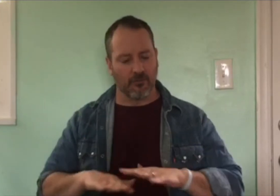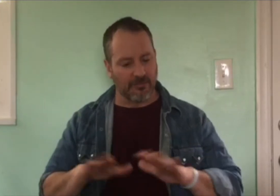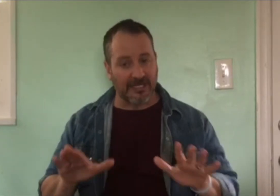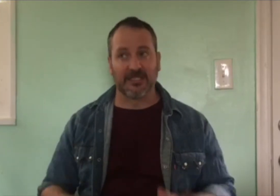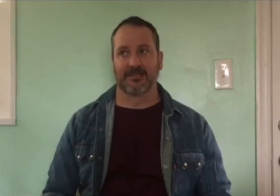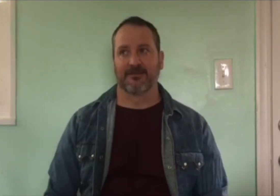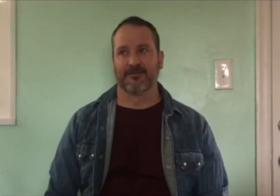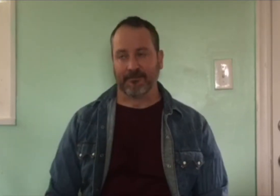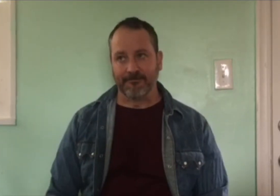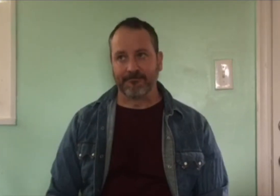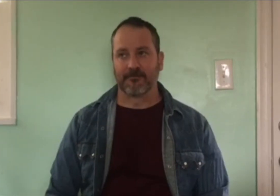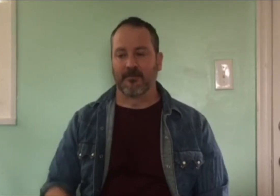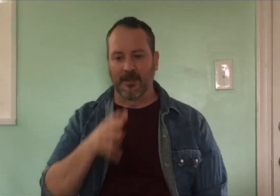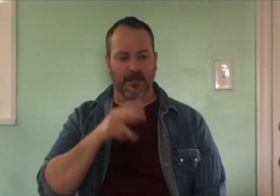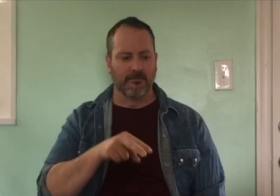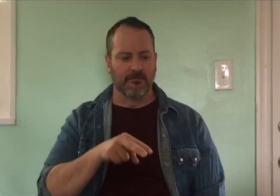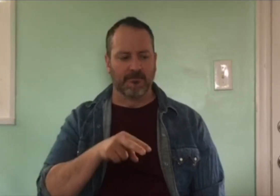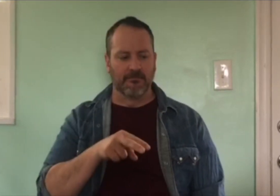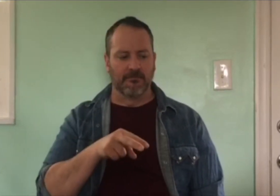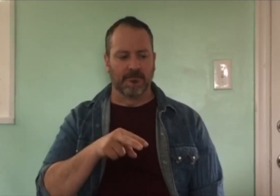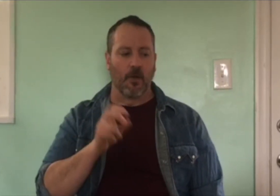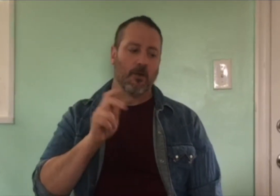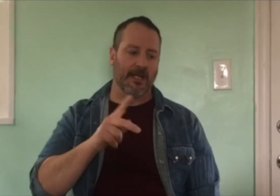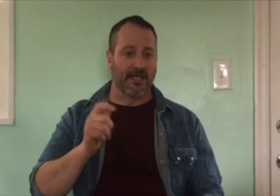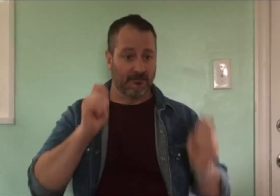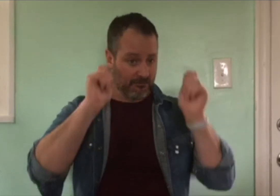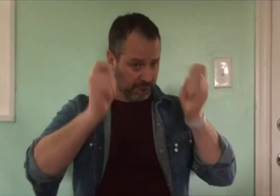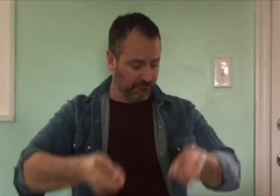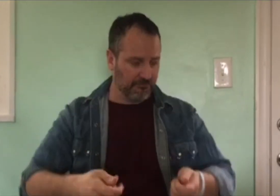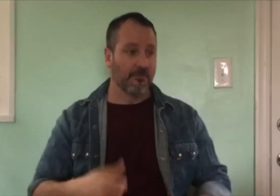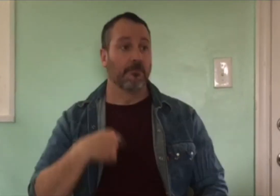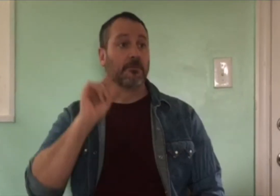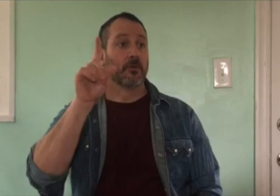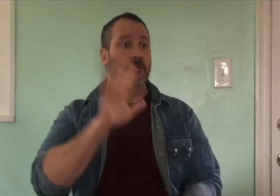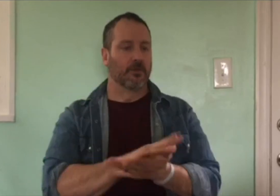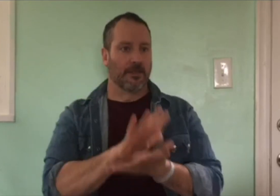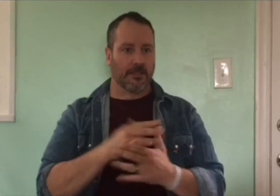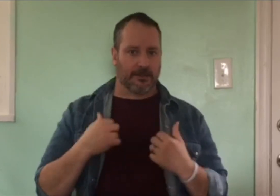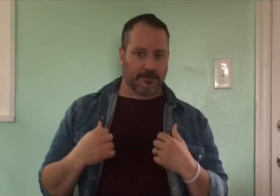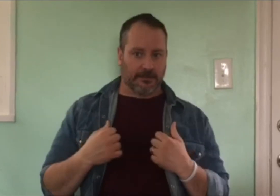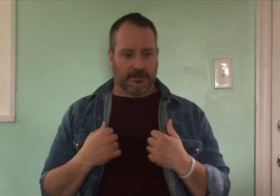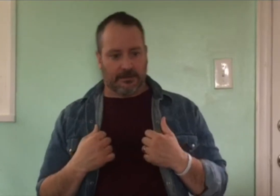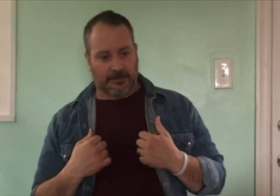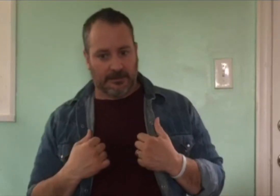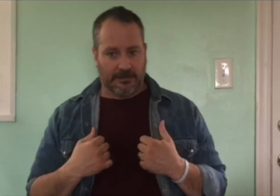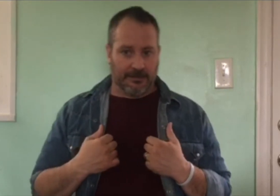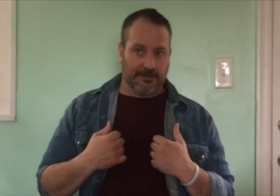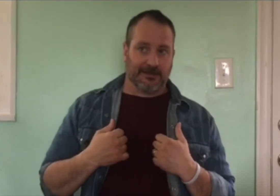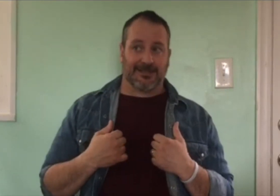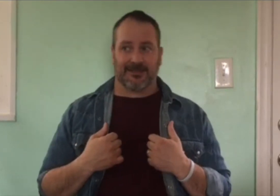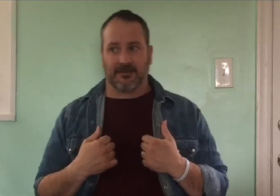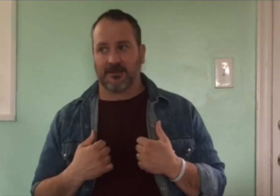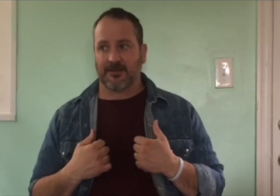My mother looked at me and said, “Okay” and proceeded to put a t-shirt over my head. When I got to school, I was clinging onto my backpack and looking around.